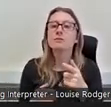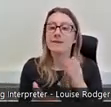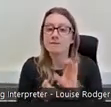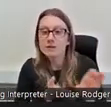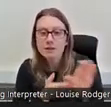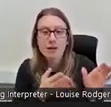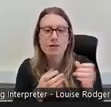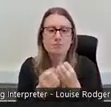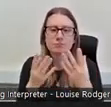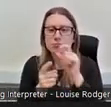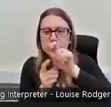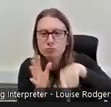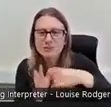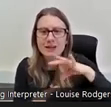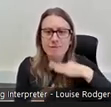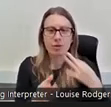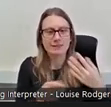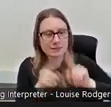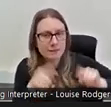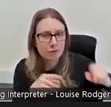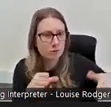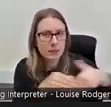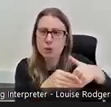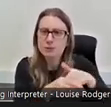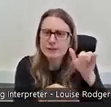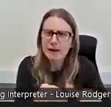to be more diverse and inclusive, we need to be seen as being more diverse and inclusive.